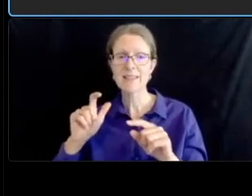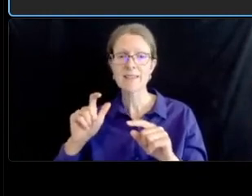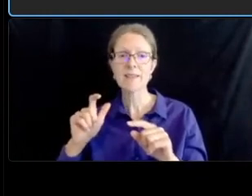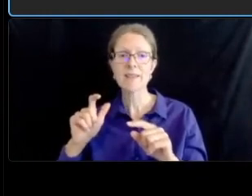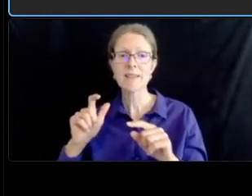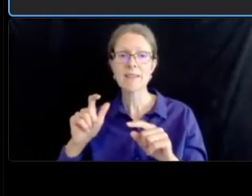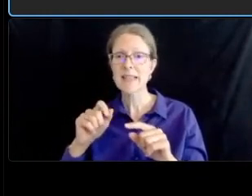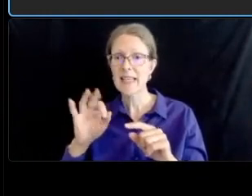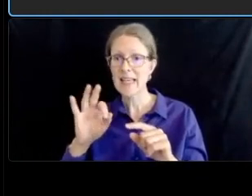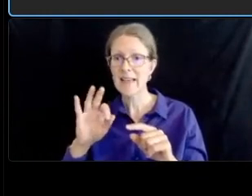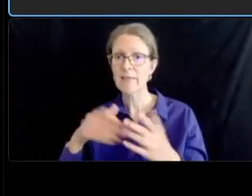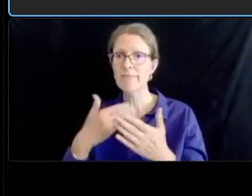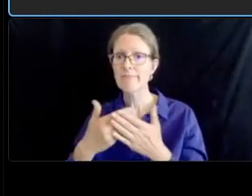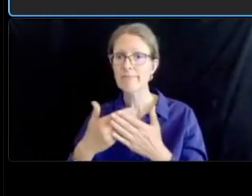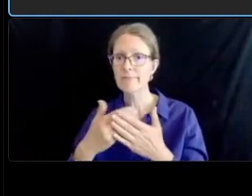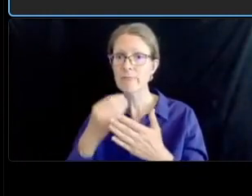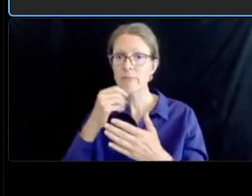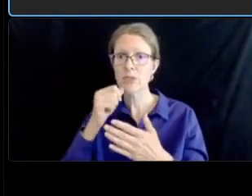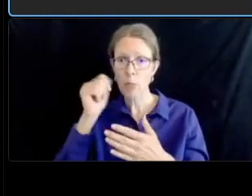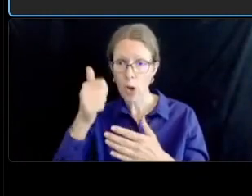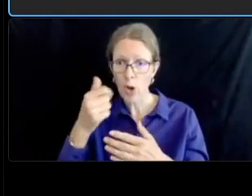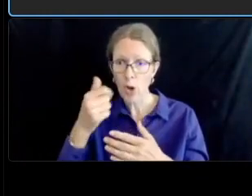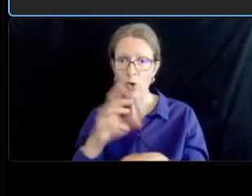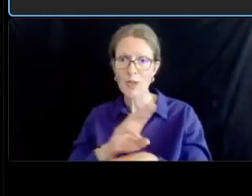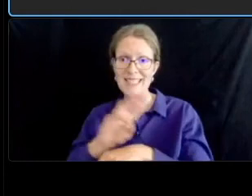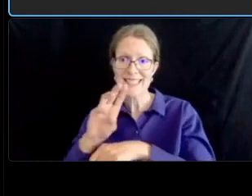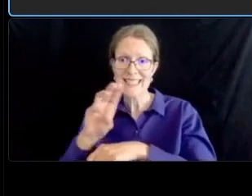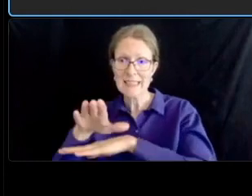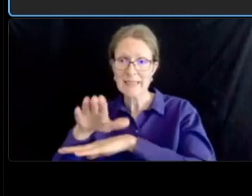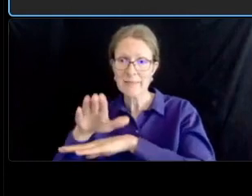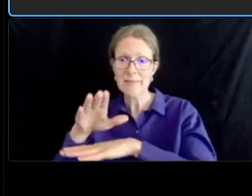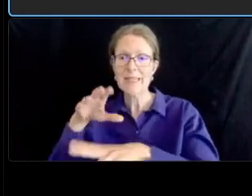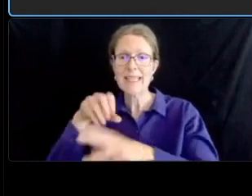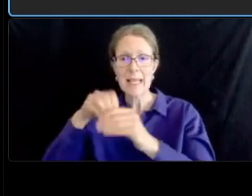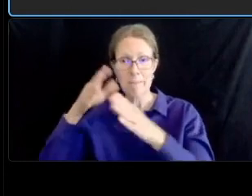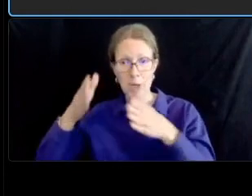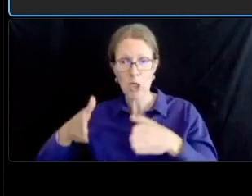and make sure you mark which meeting that you are providing comments for the same material will be